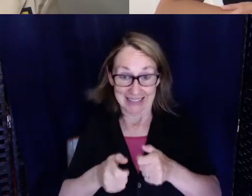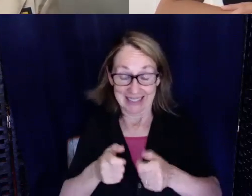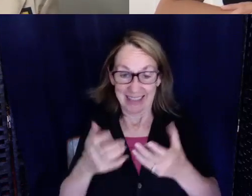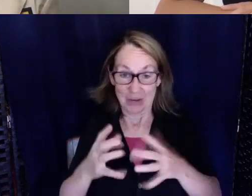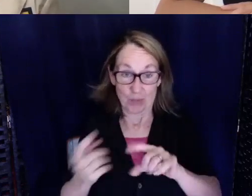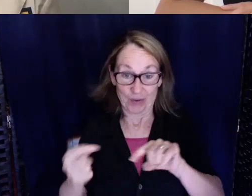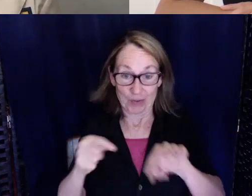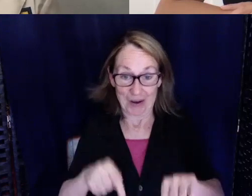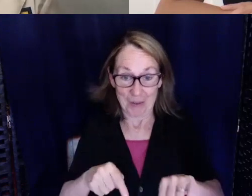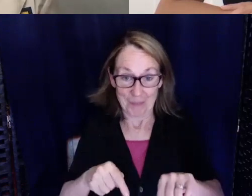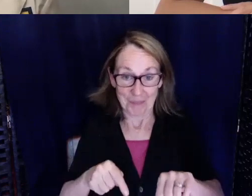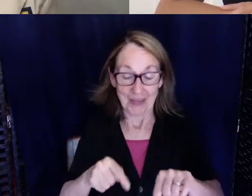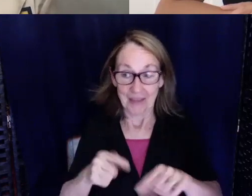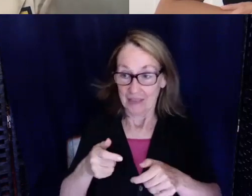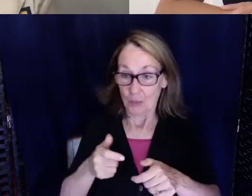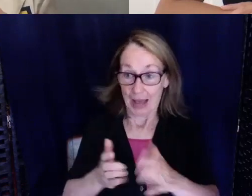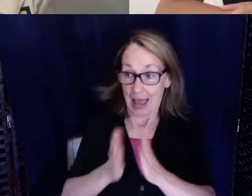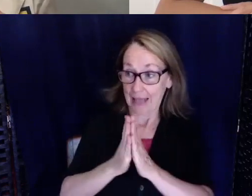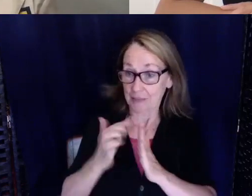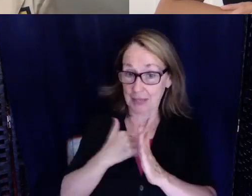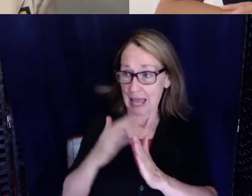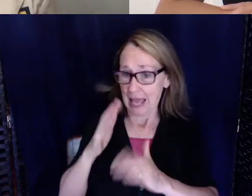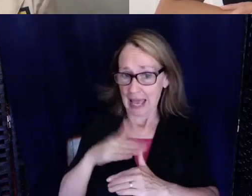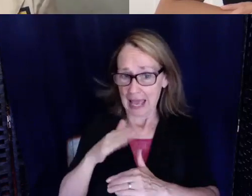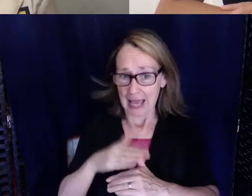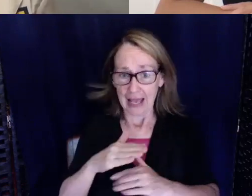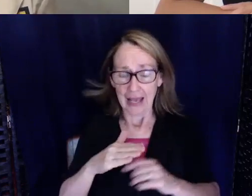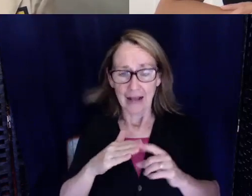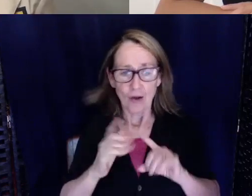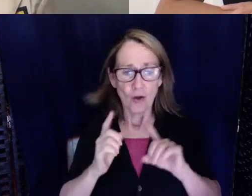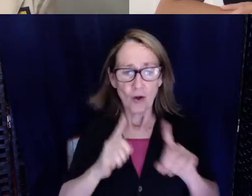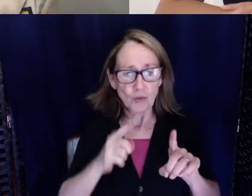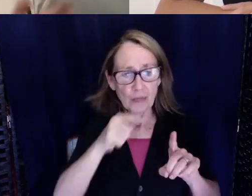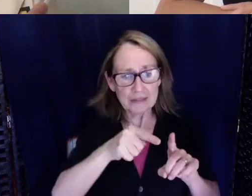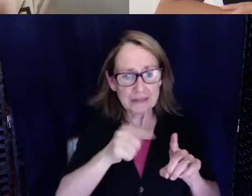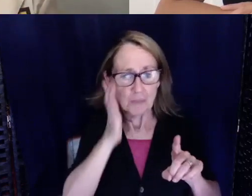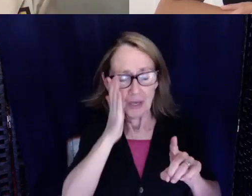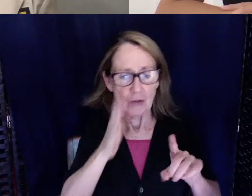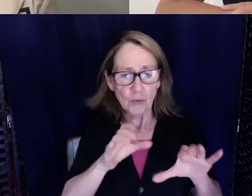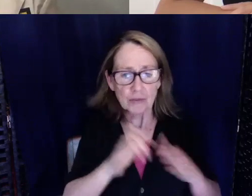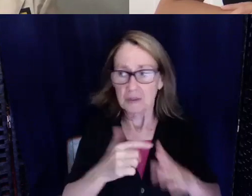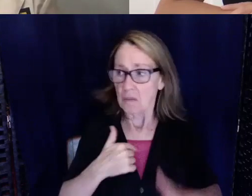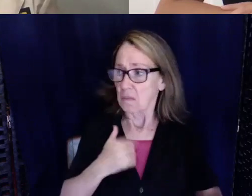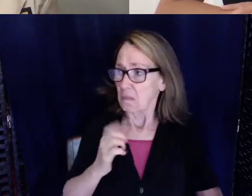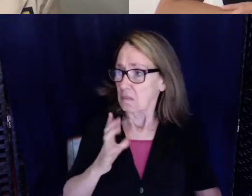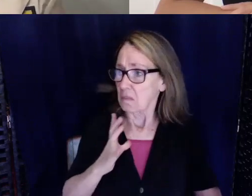They'd just text me to say hey I'm gonna need you to see you by five blah blah blah.